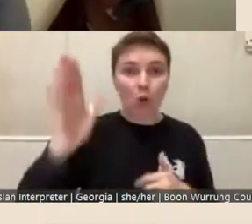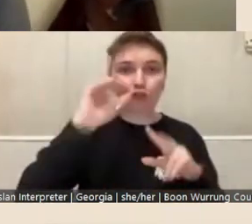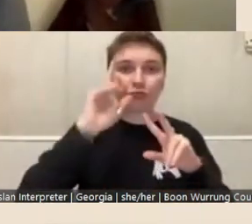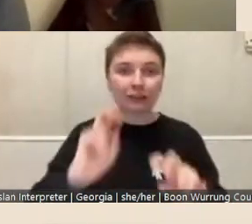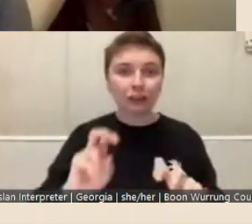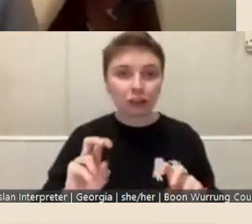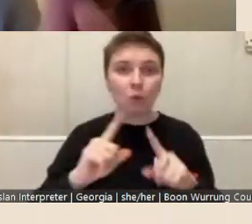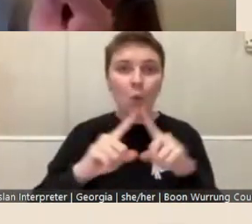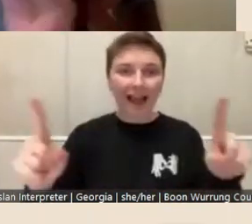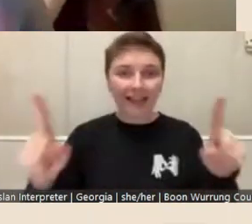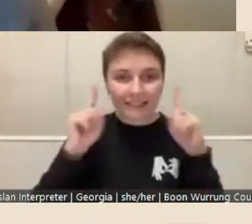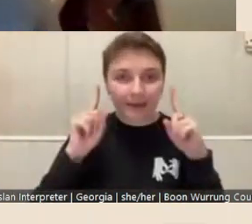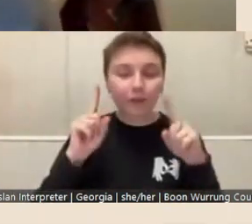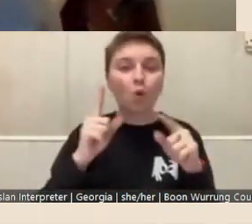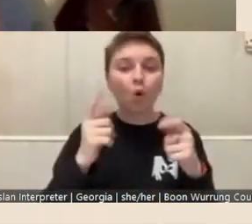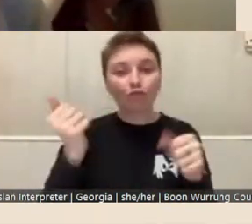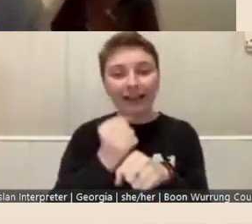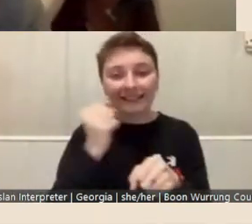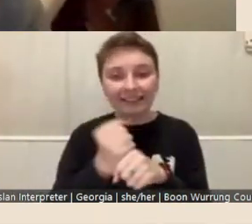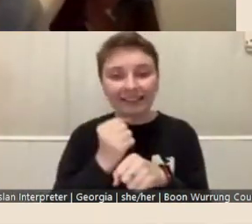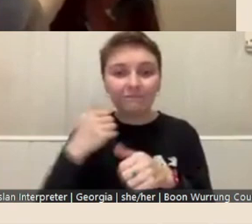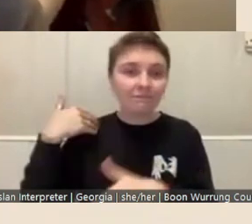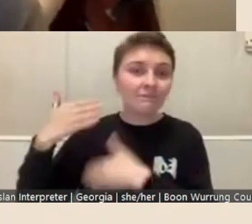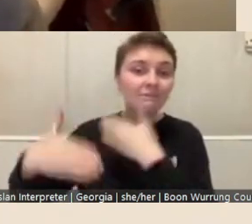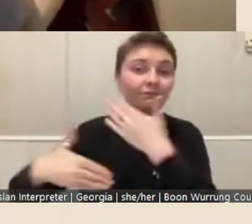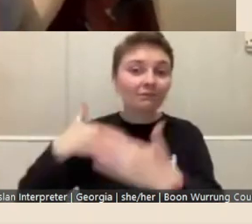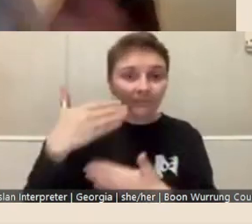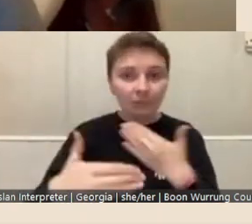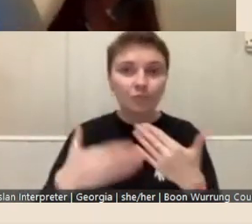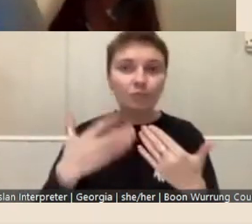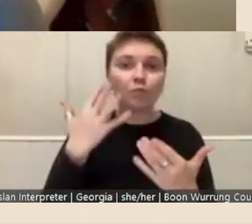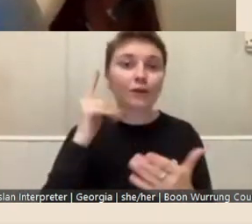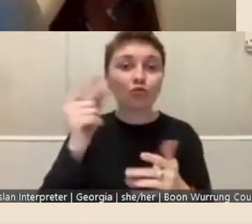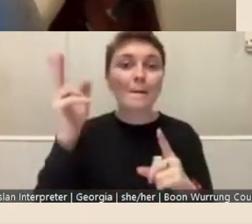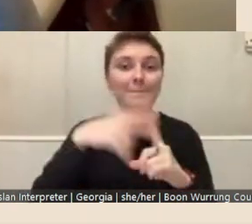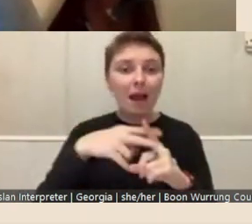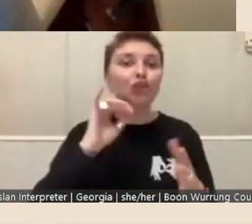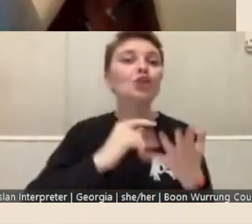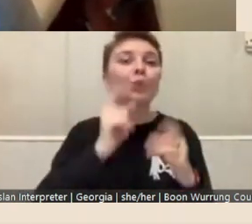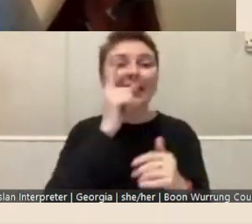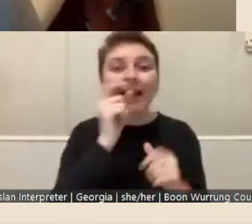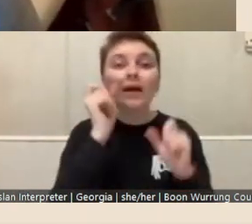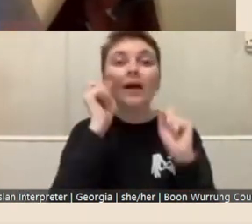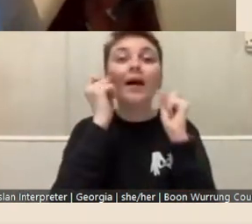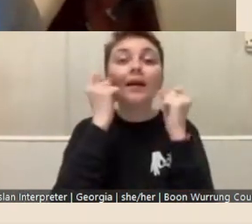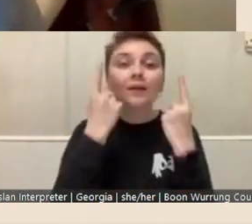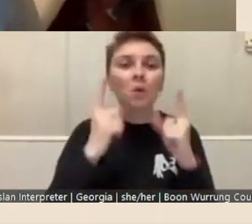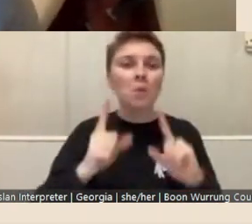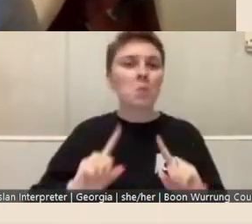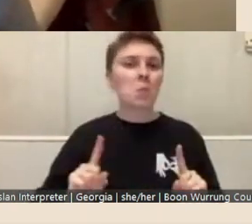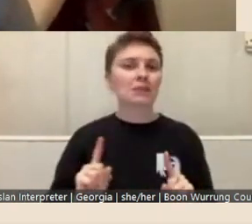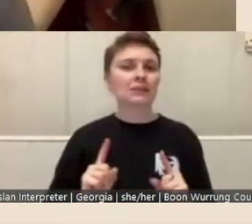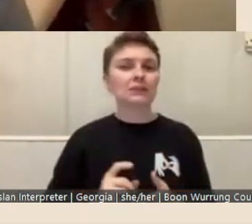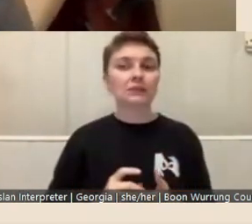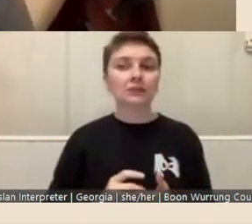journey at the point of this application so that we can understand what a transformative effect